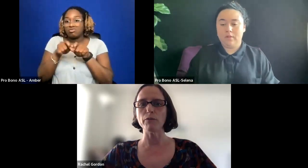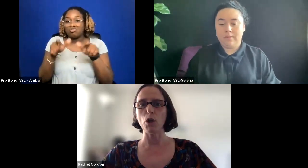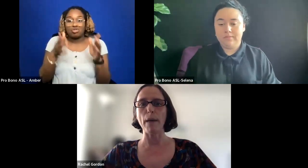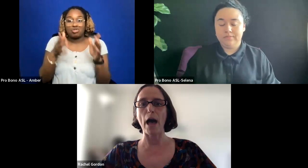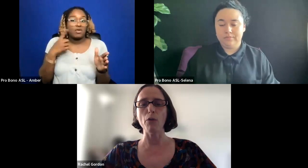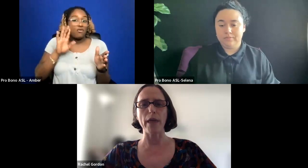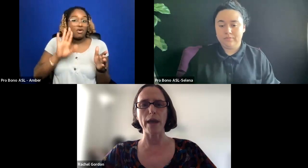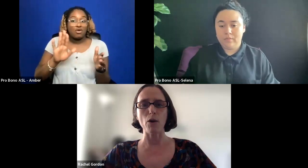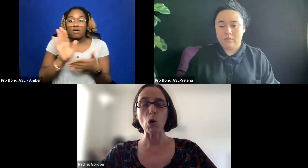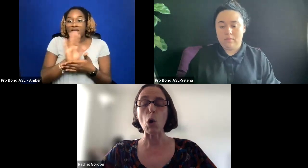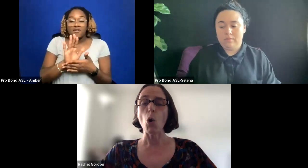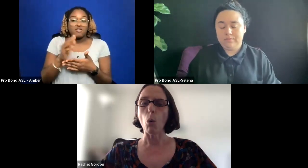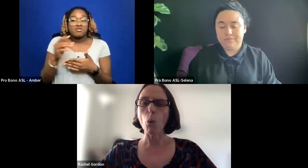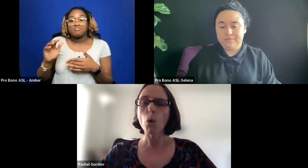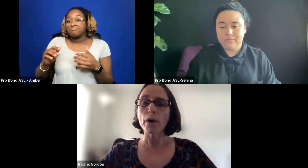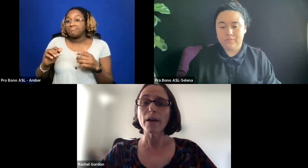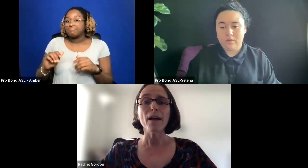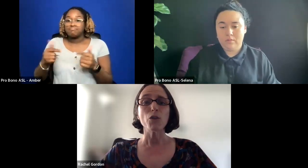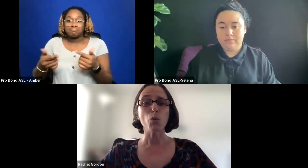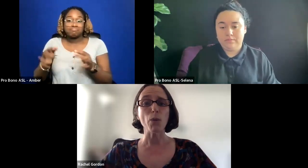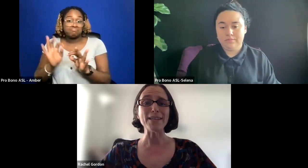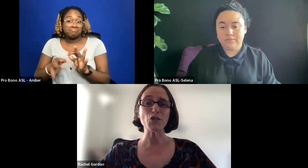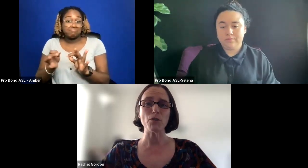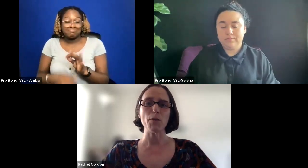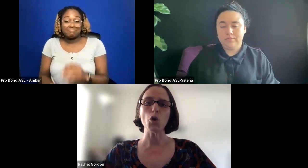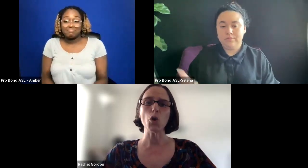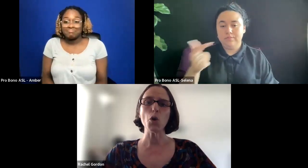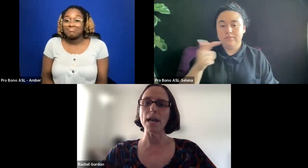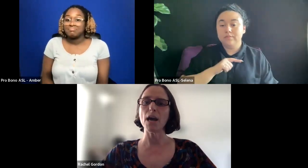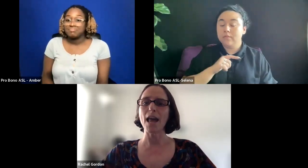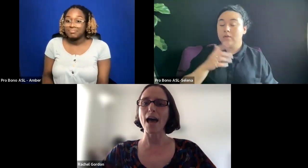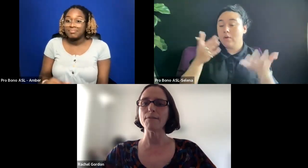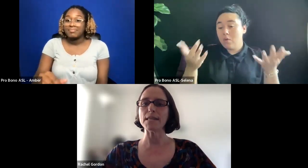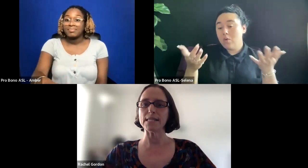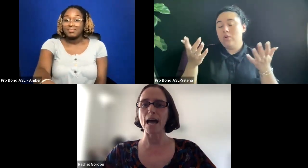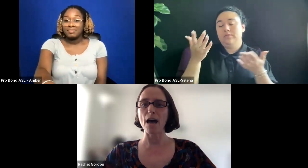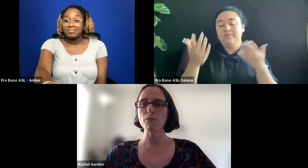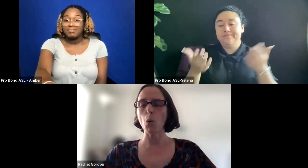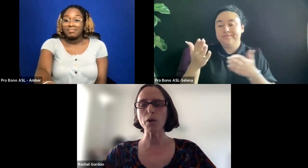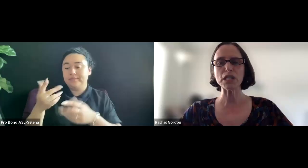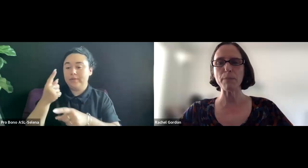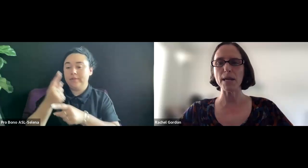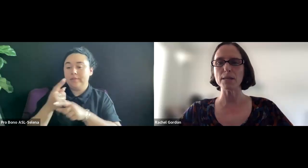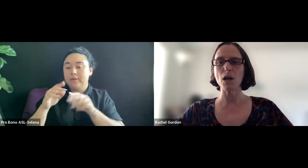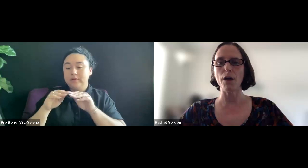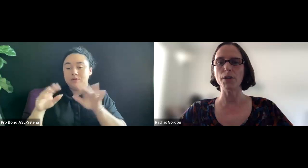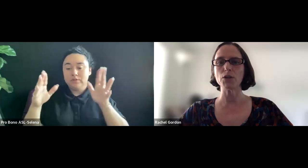OR THE RIGHT DISTRIBUTOR MA NOT HAVE THE STAFF OR SPACE ON THEIR SITE FOR YOUR FILM.